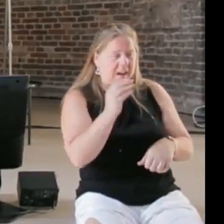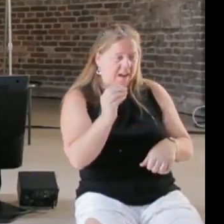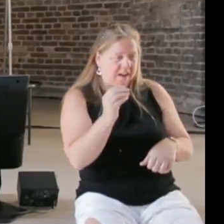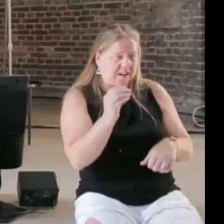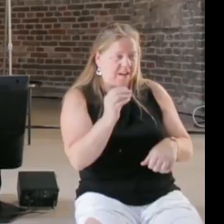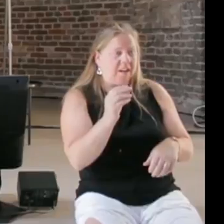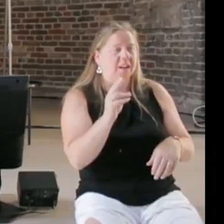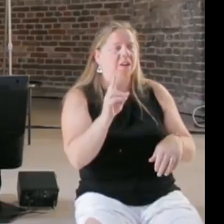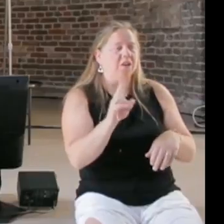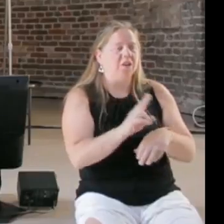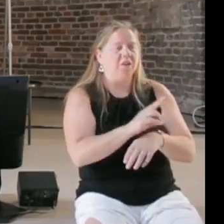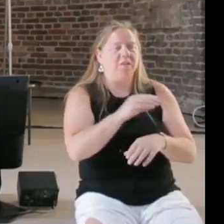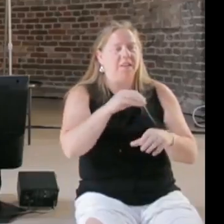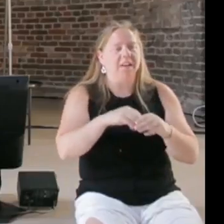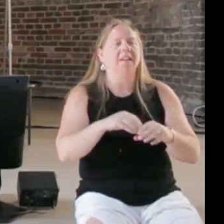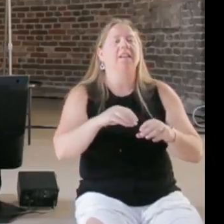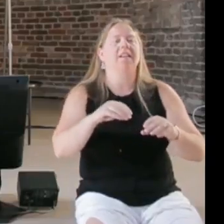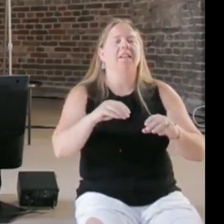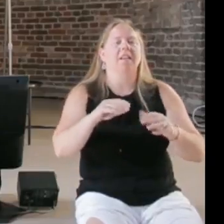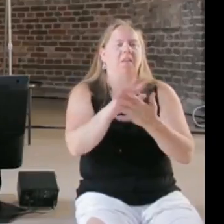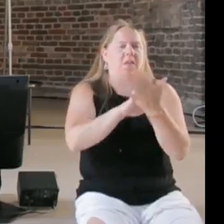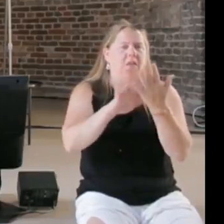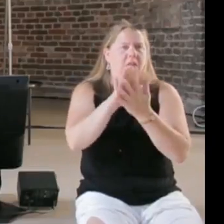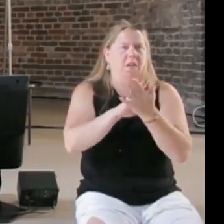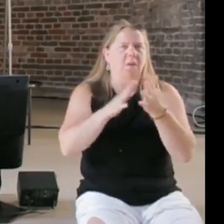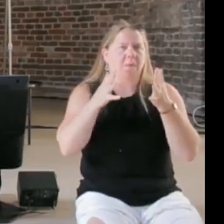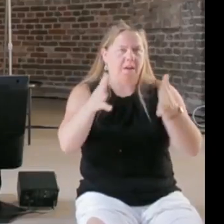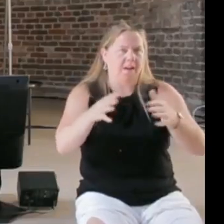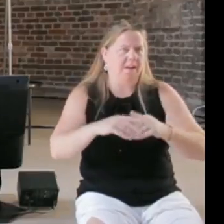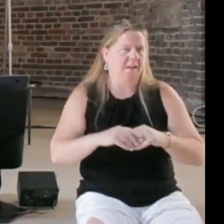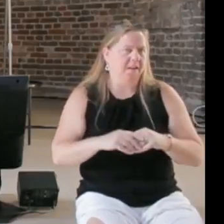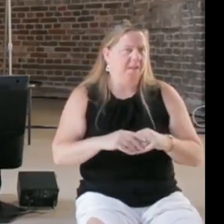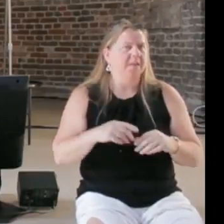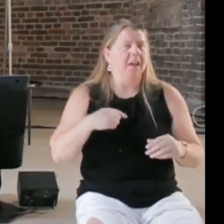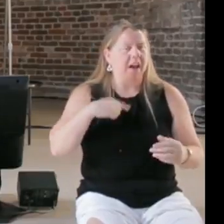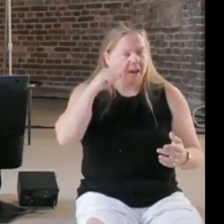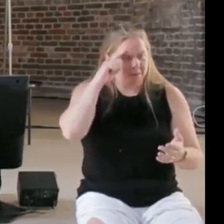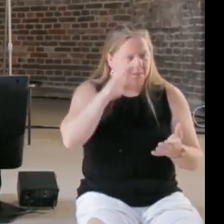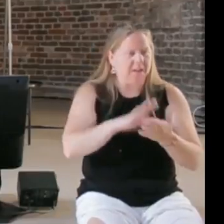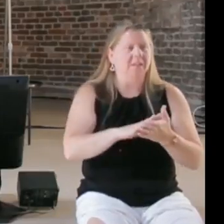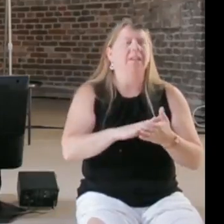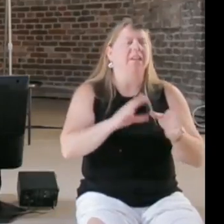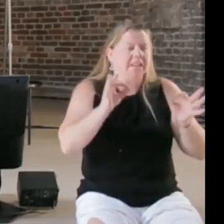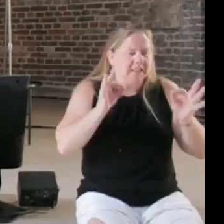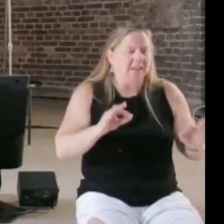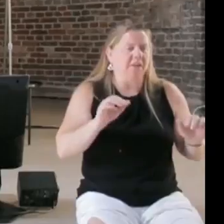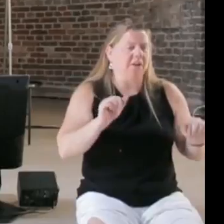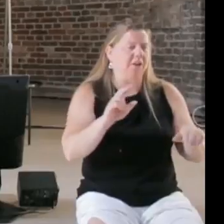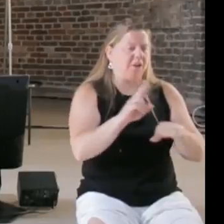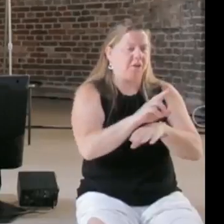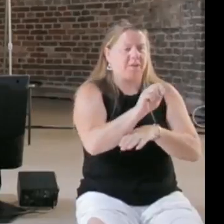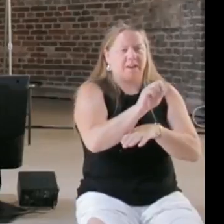in an transparent way, I completely believe there is a place for AI to be used and it